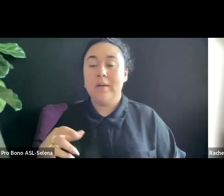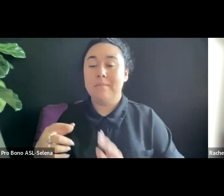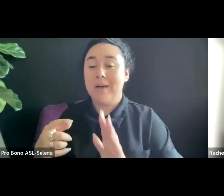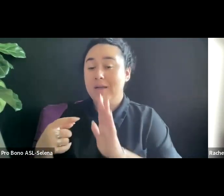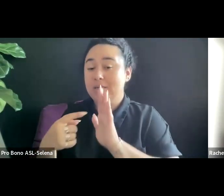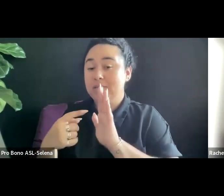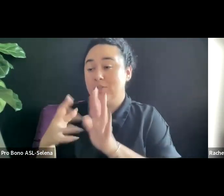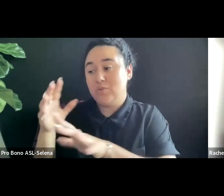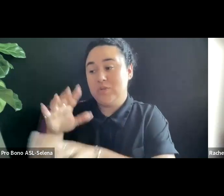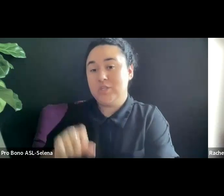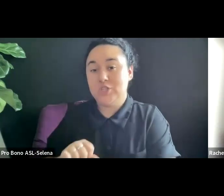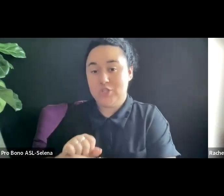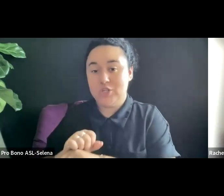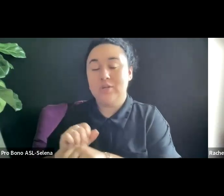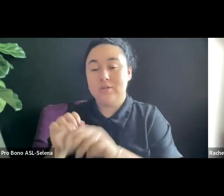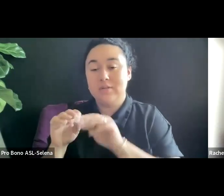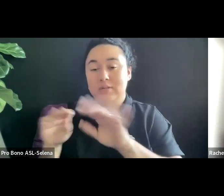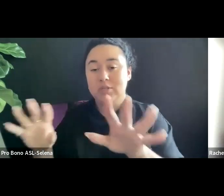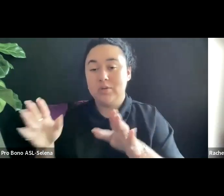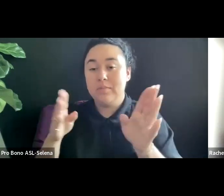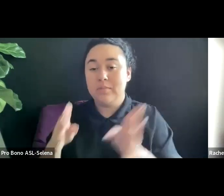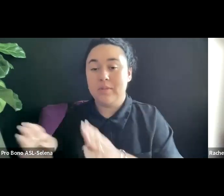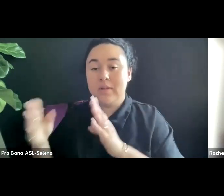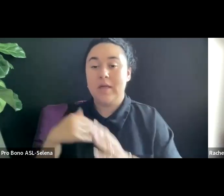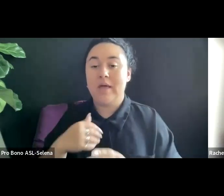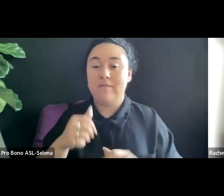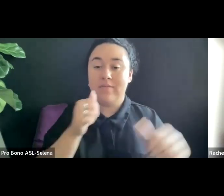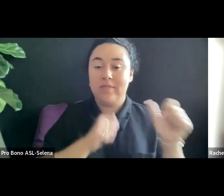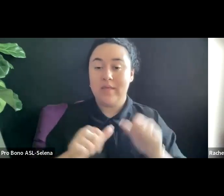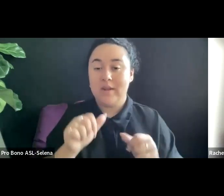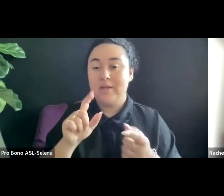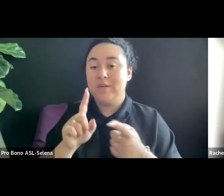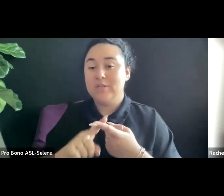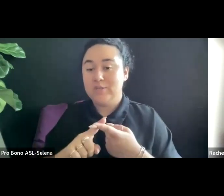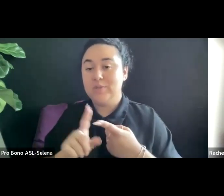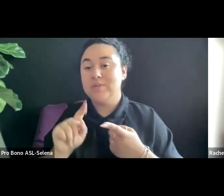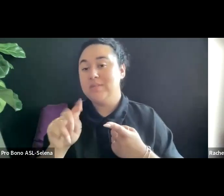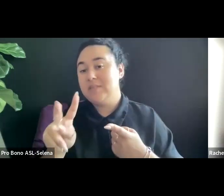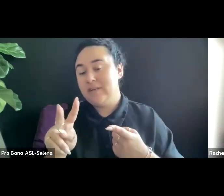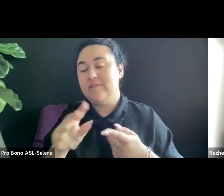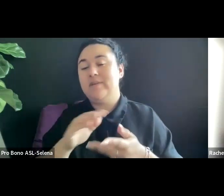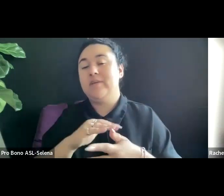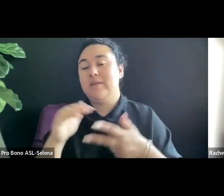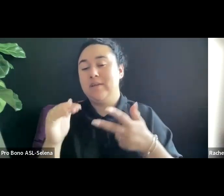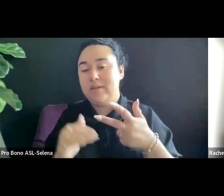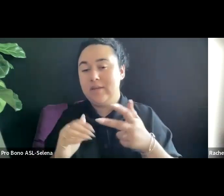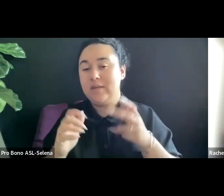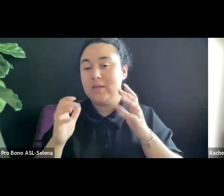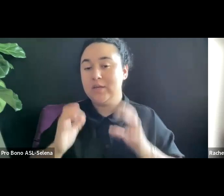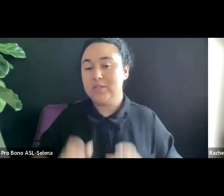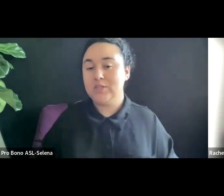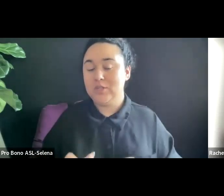WHILE A TRADITIONAL PLAN USUALLY CONSIST OF THEATER TO TV TO TIME LINE, THE REALITY IS NOT EVERY